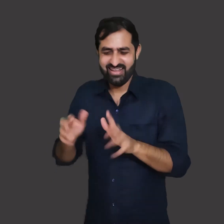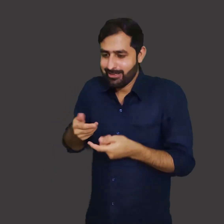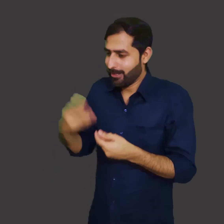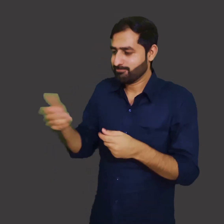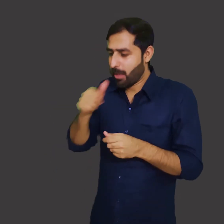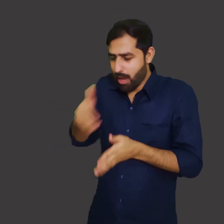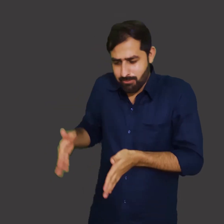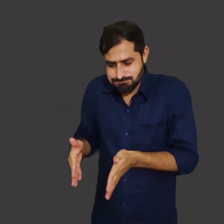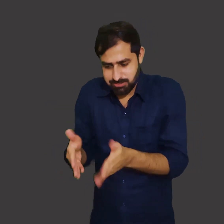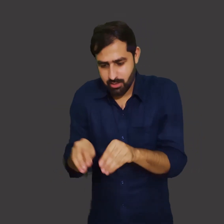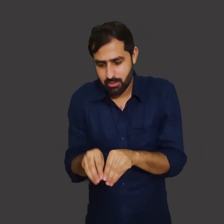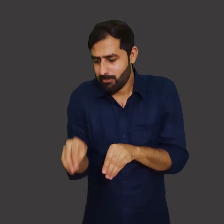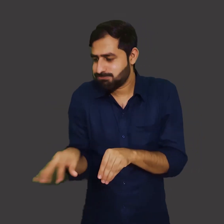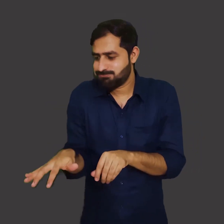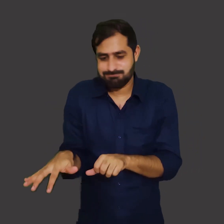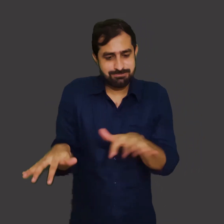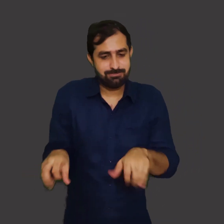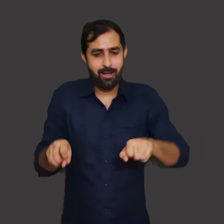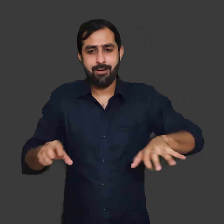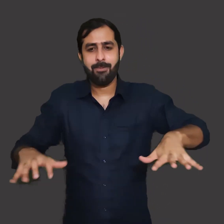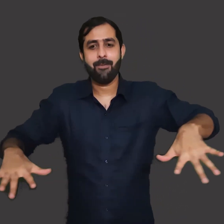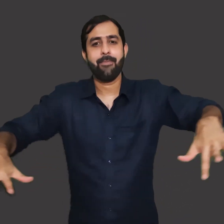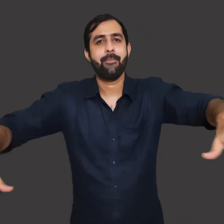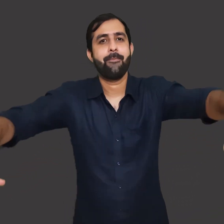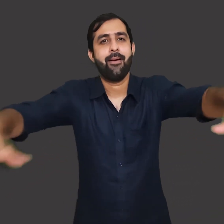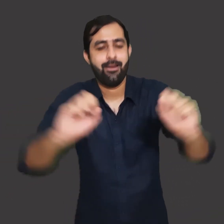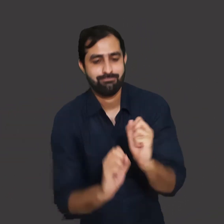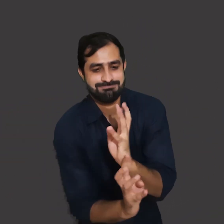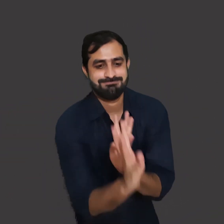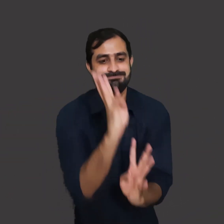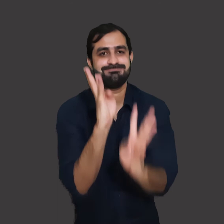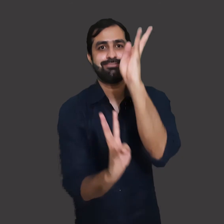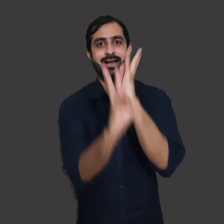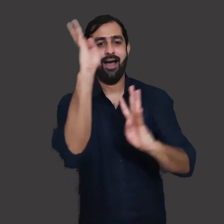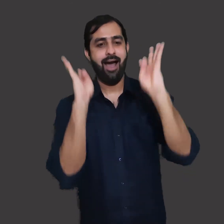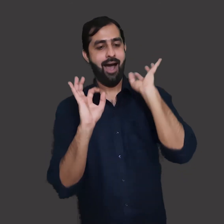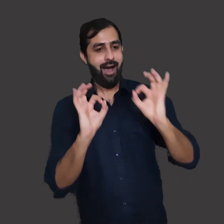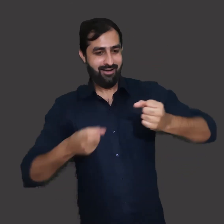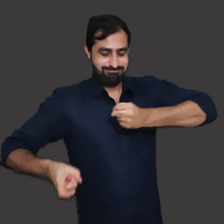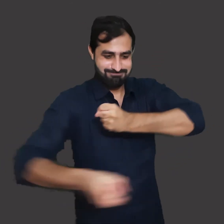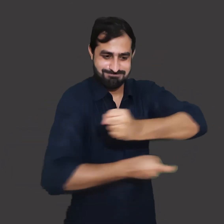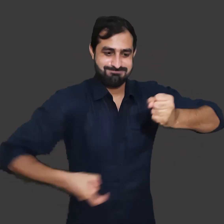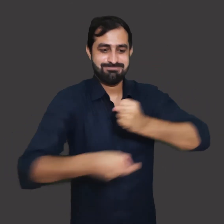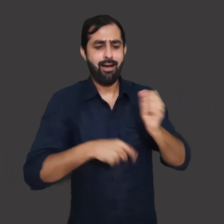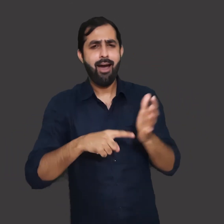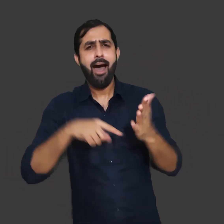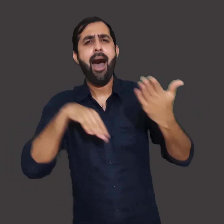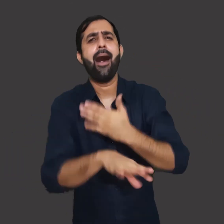which is created to benefit all land. This helps in good production of crops.